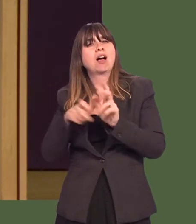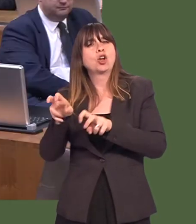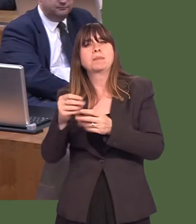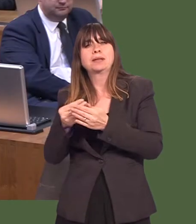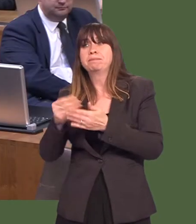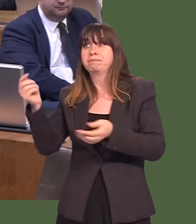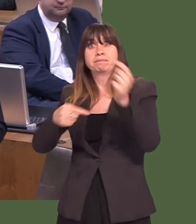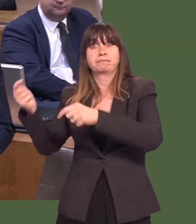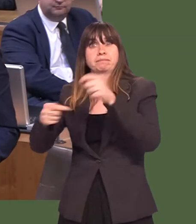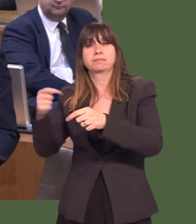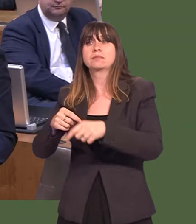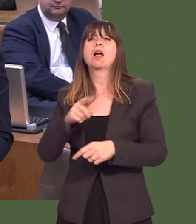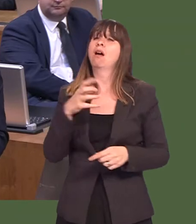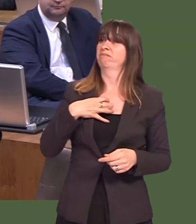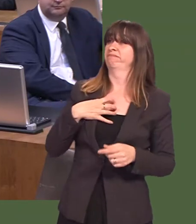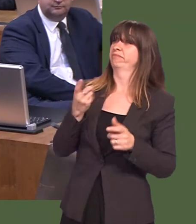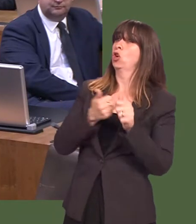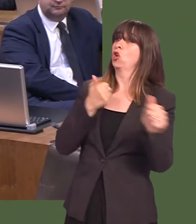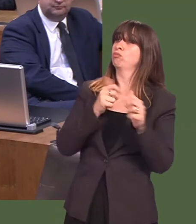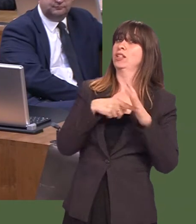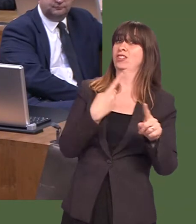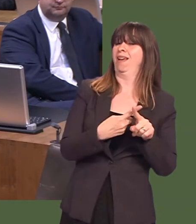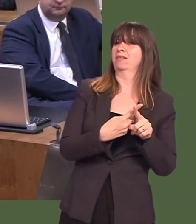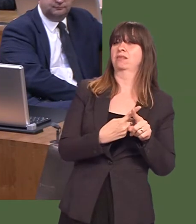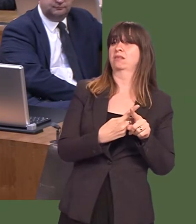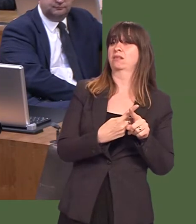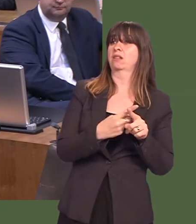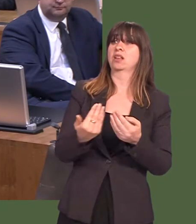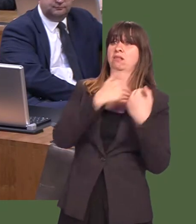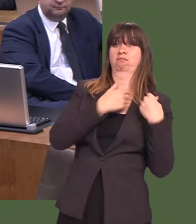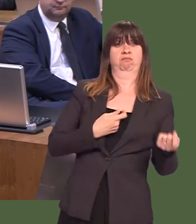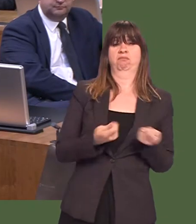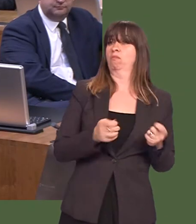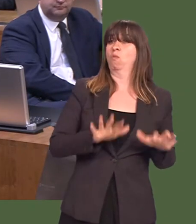Carwyn Jones: He raises an interesting point about corporation tax; there are no proposals to devolve corporation tax.